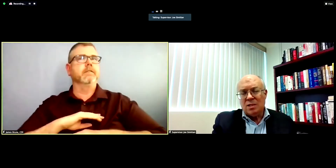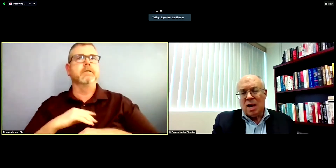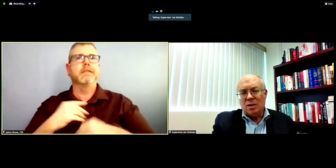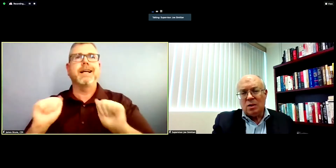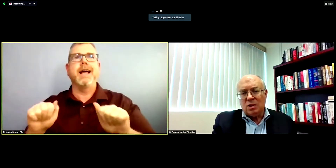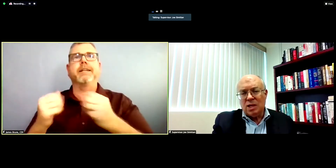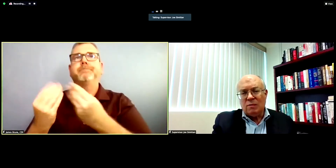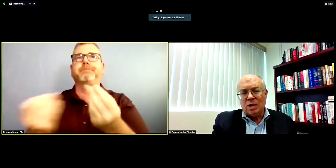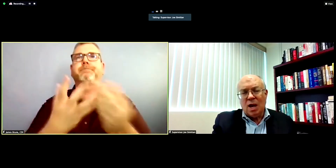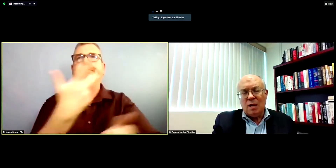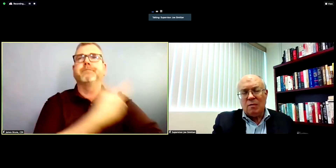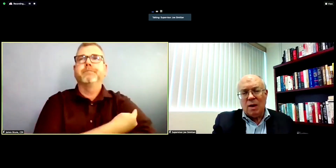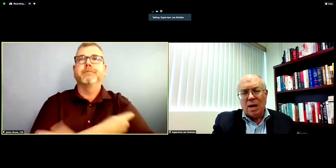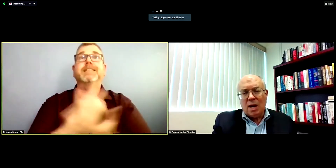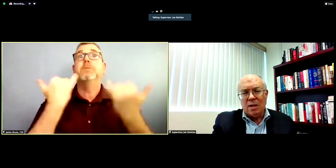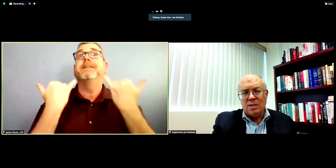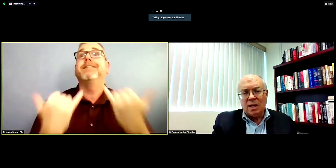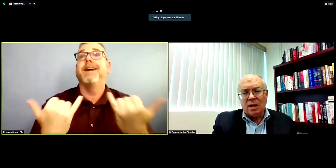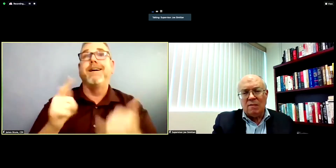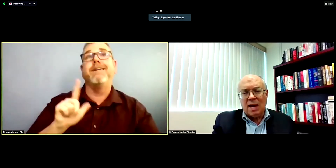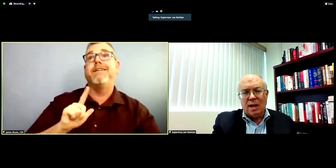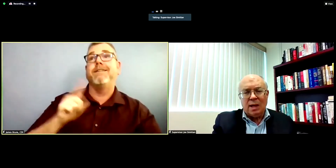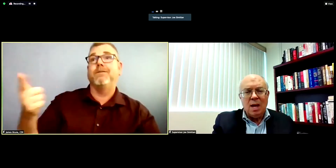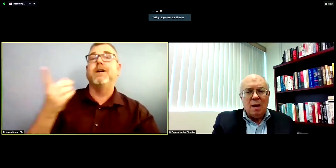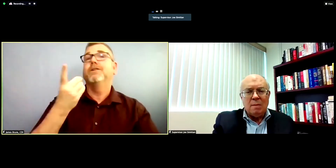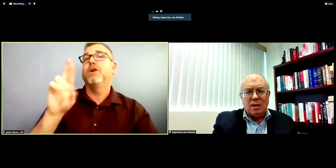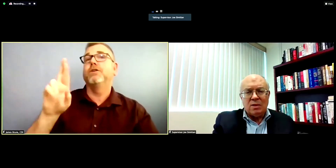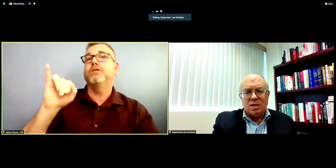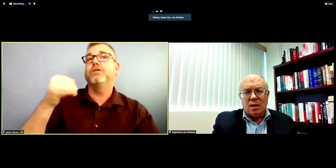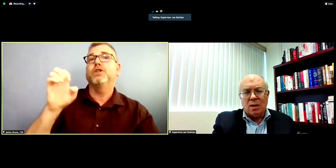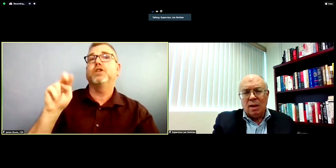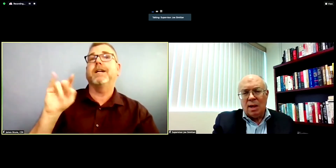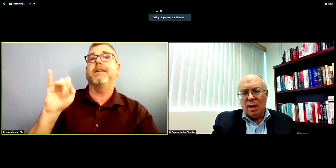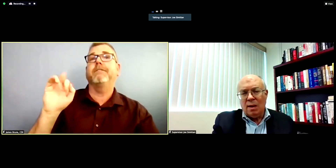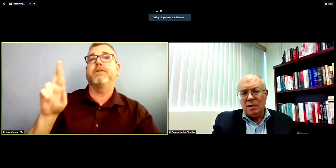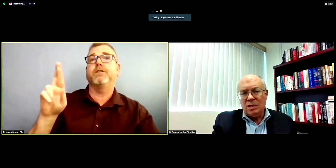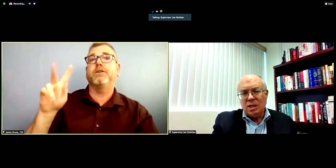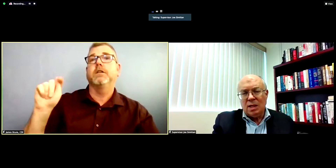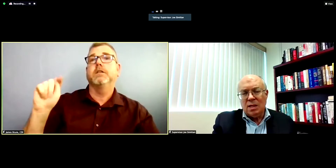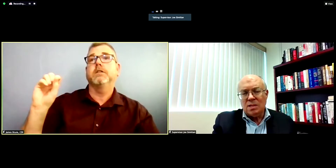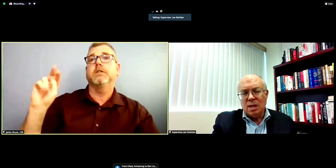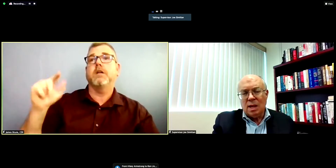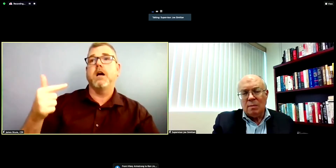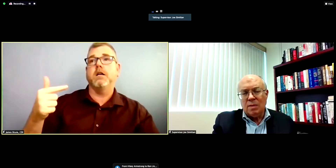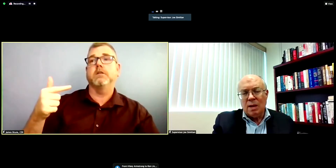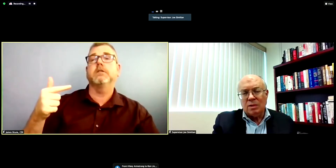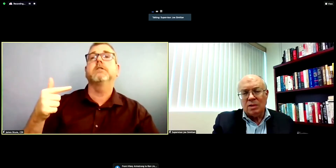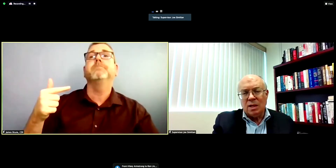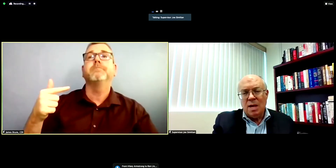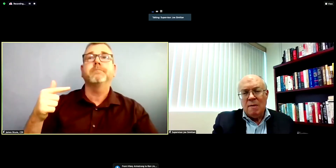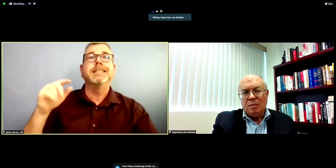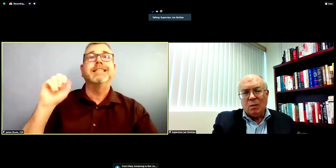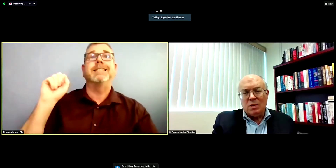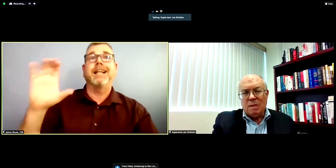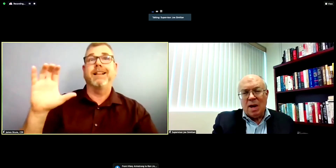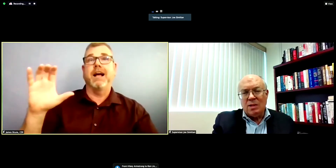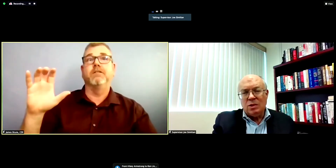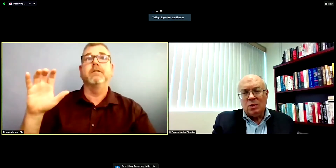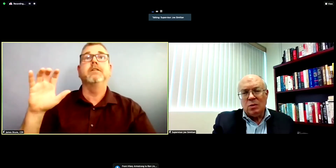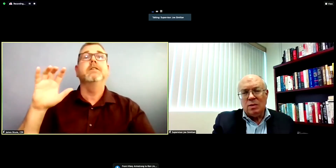is Dr. Jennifer Tong from our Santa Clara Valley Medical Center. uh She is um able to respond to